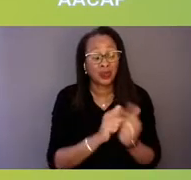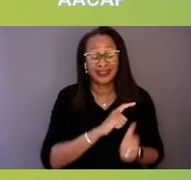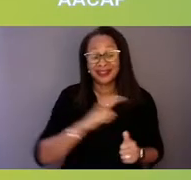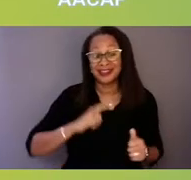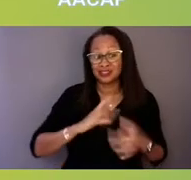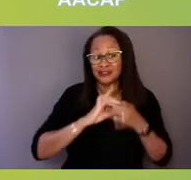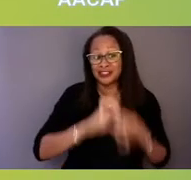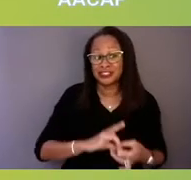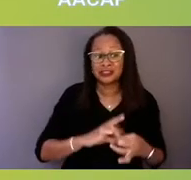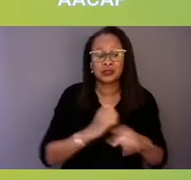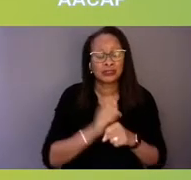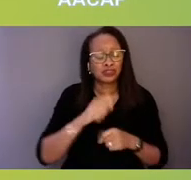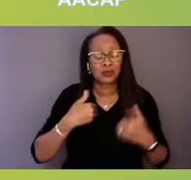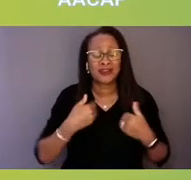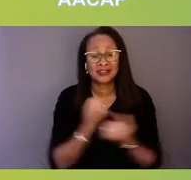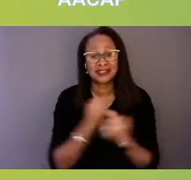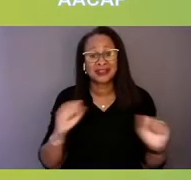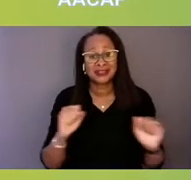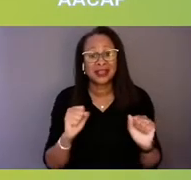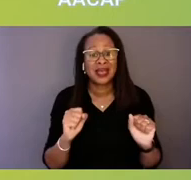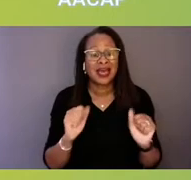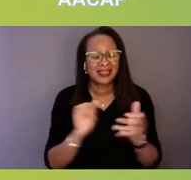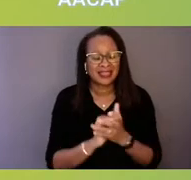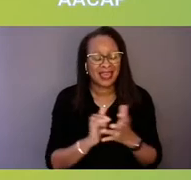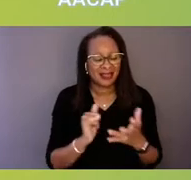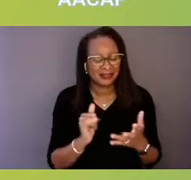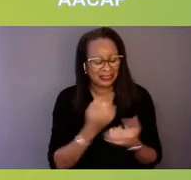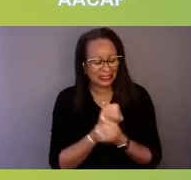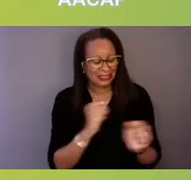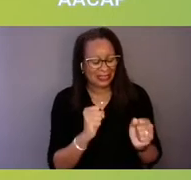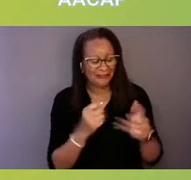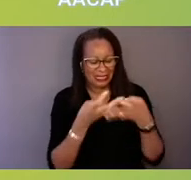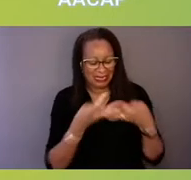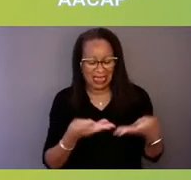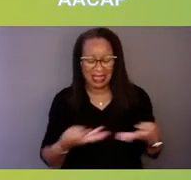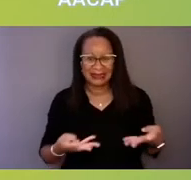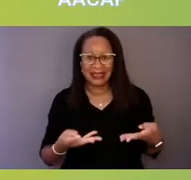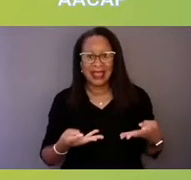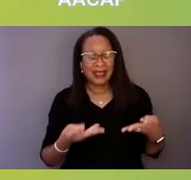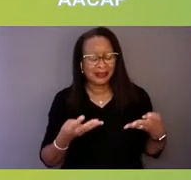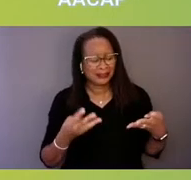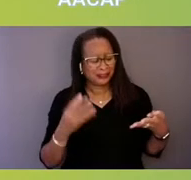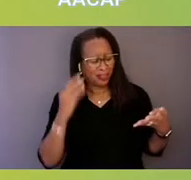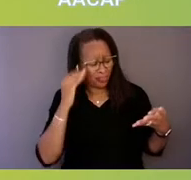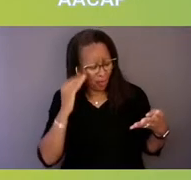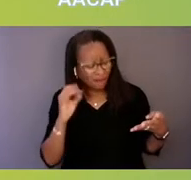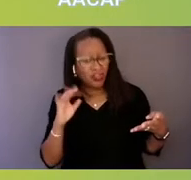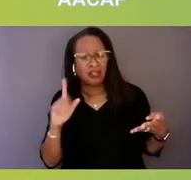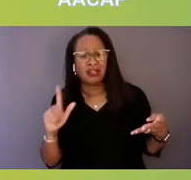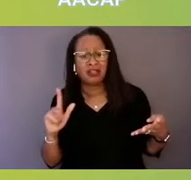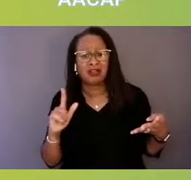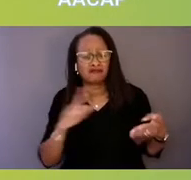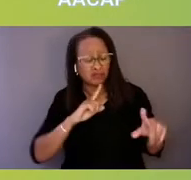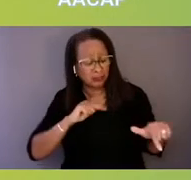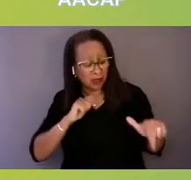The safety net is thoughtful, the safety net is responsive. Sonia, maybe you can tell us about some of the priority SAMHSA is focusing on